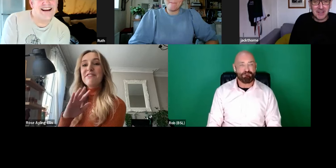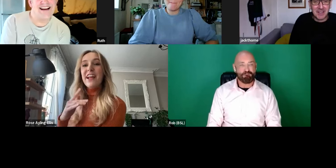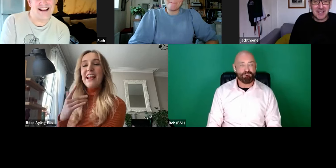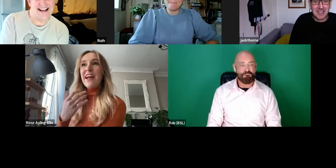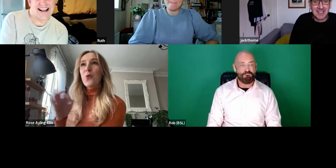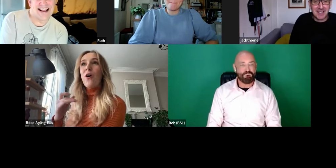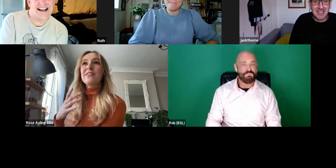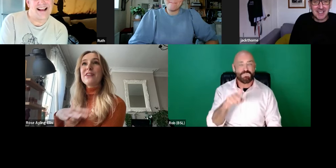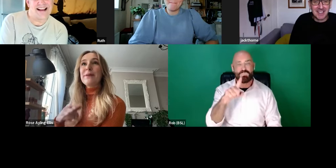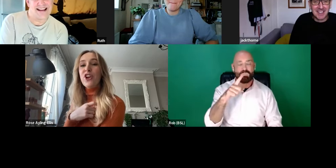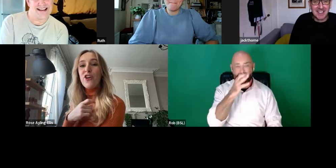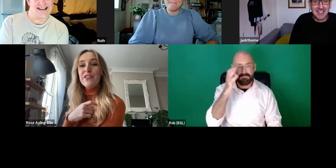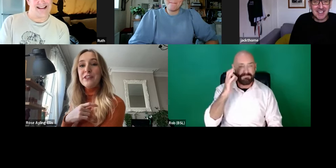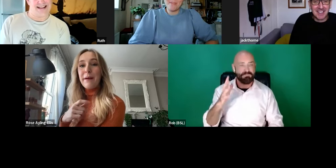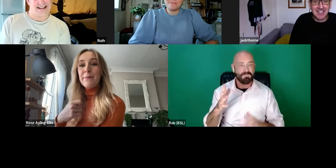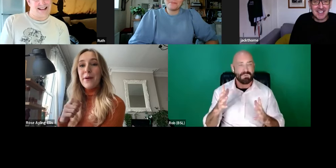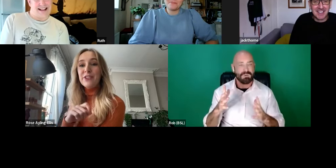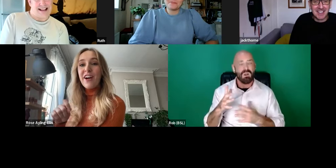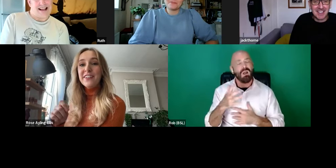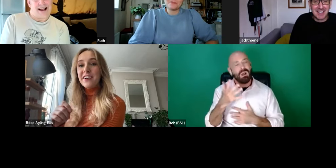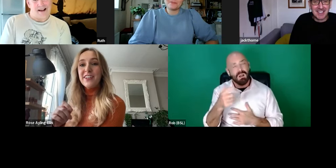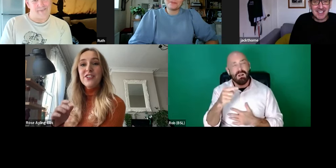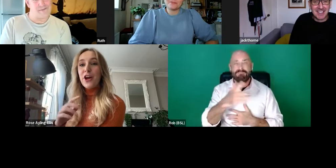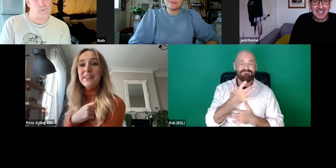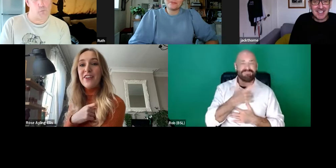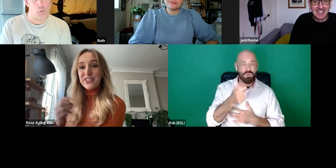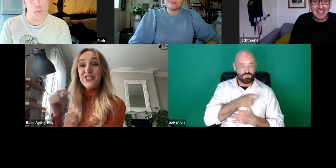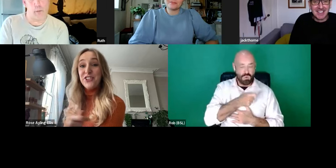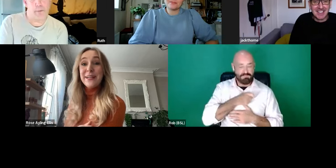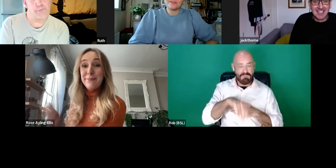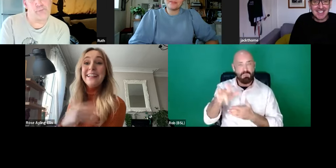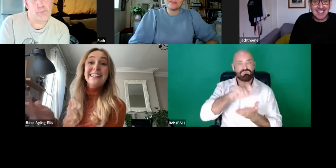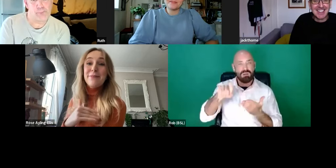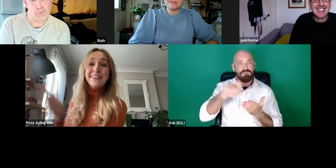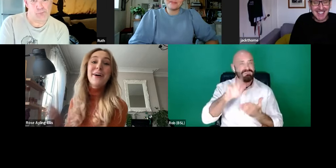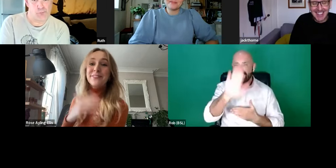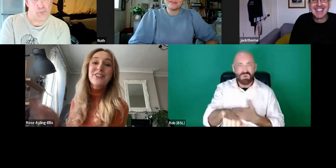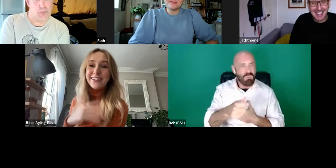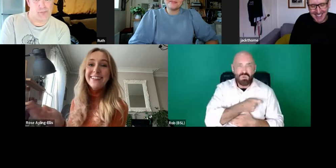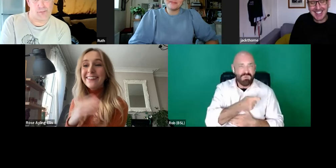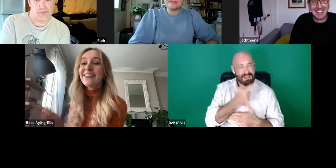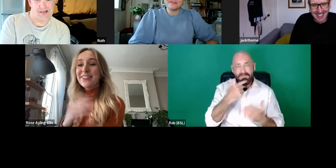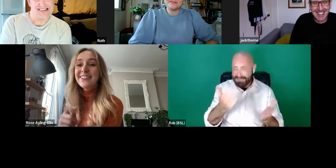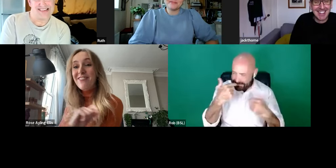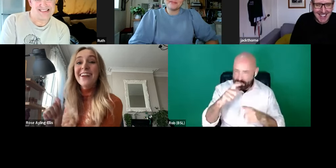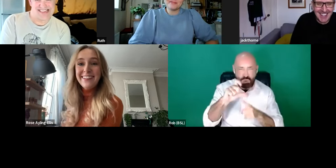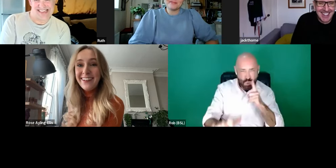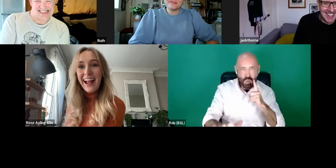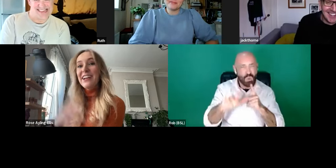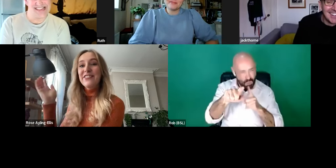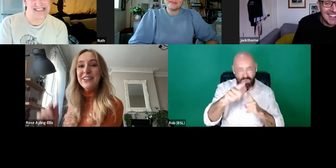If anyone feels a bit nervous about becoming a writer, don't be nervous just do it. Please